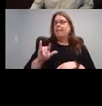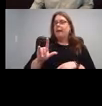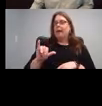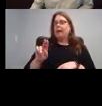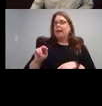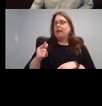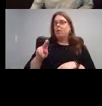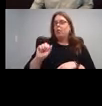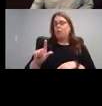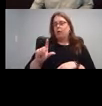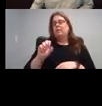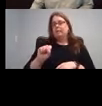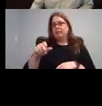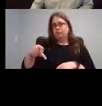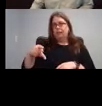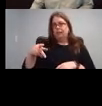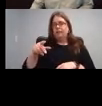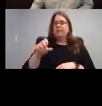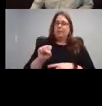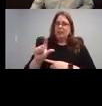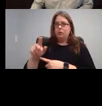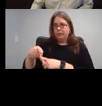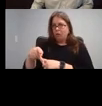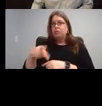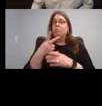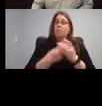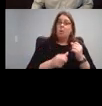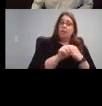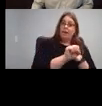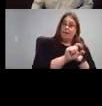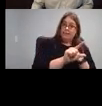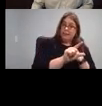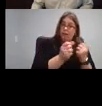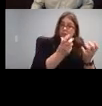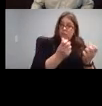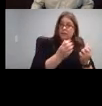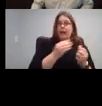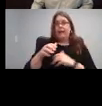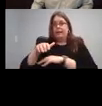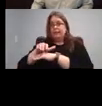and assessment in both American Sign Language and English. I